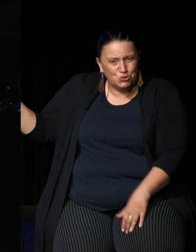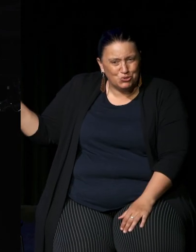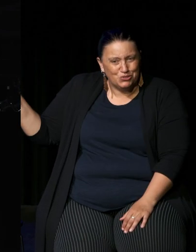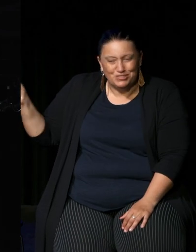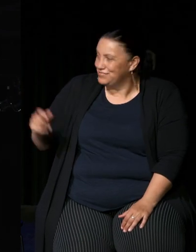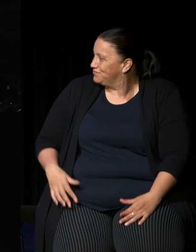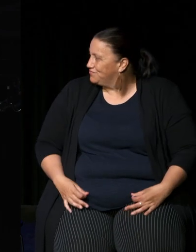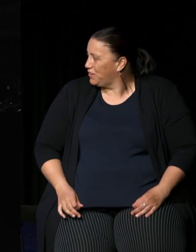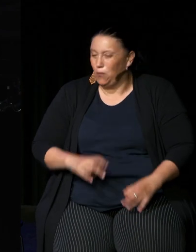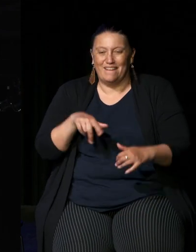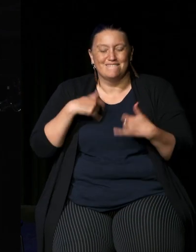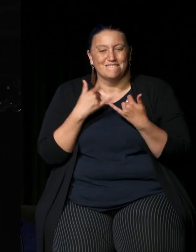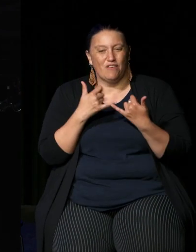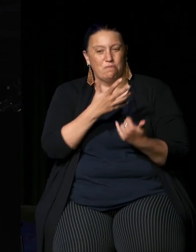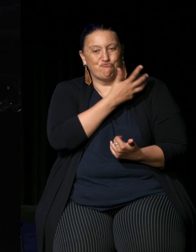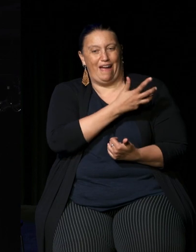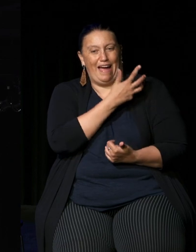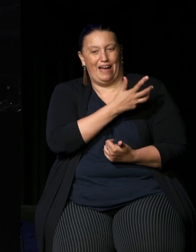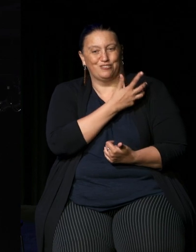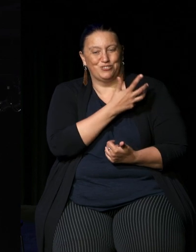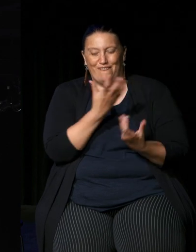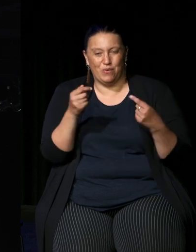um proud to have you here and you said I really want to listen and and hear what's